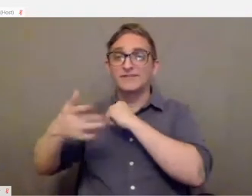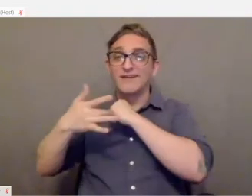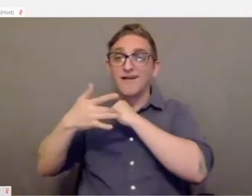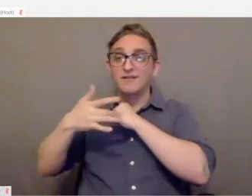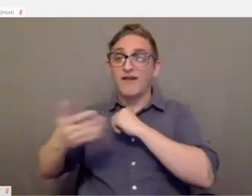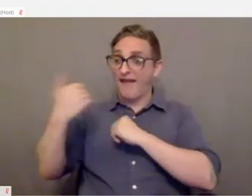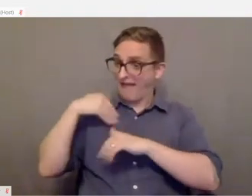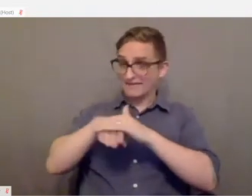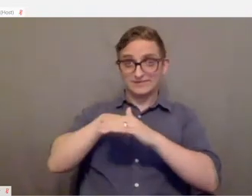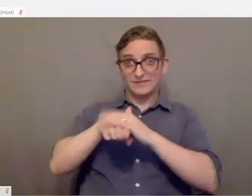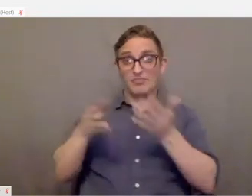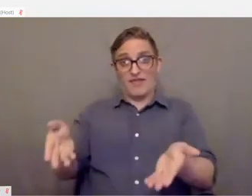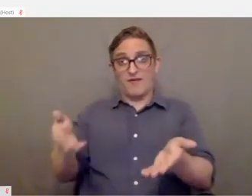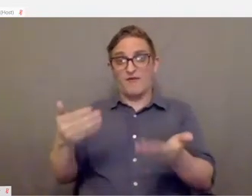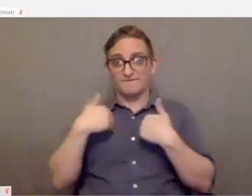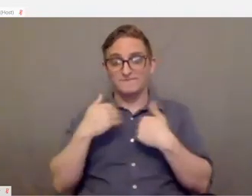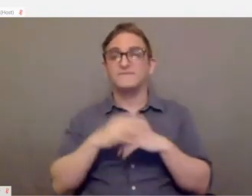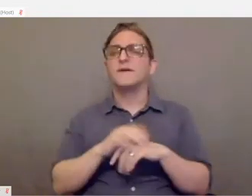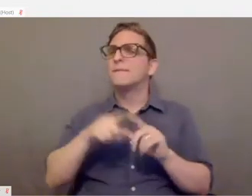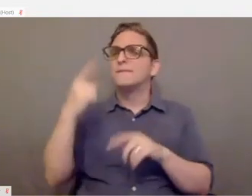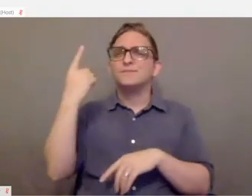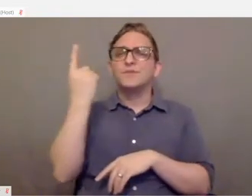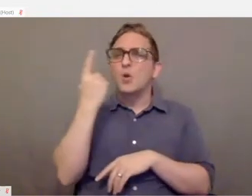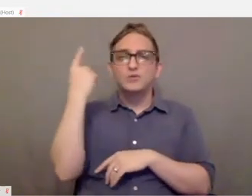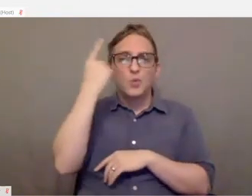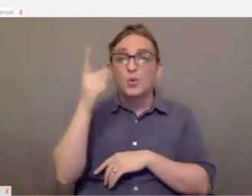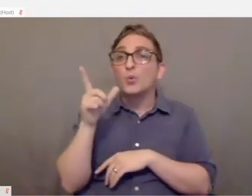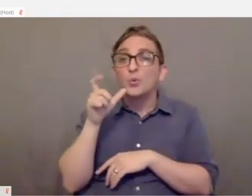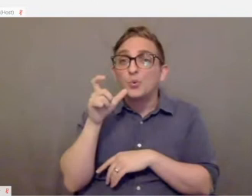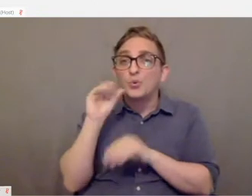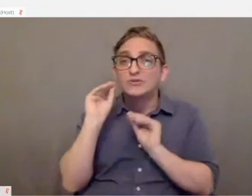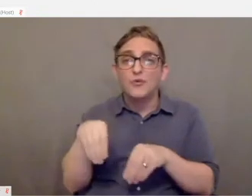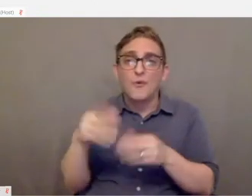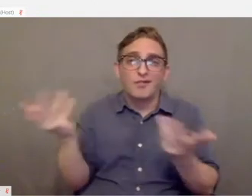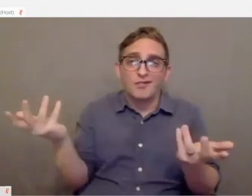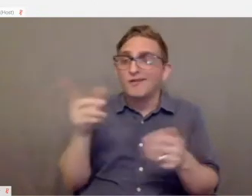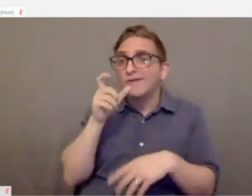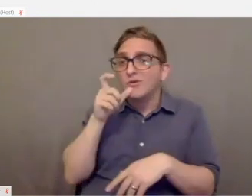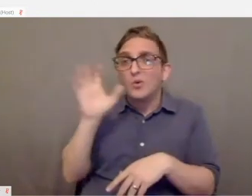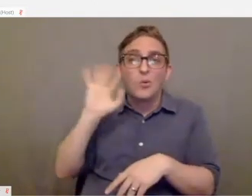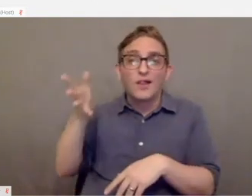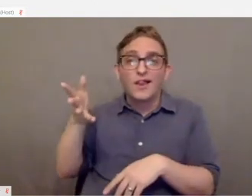But there was always the question of well, who is going to install this for us. Who is going to come out to our home and install this for us.